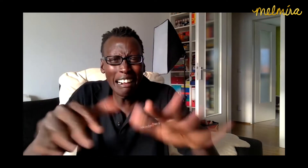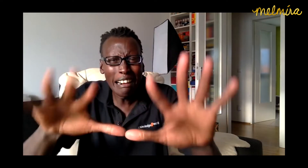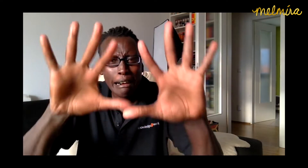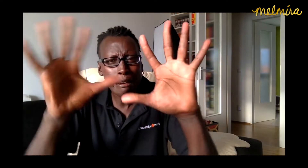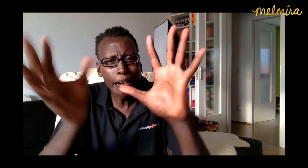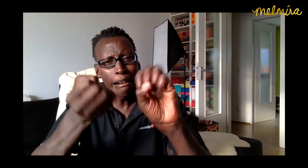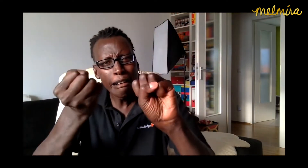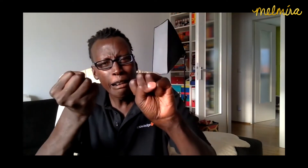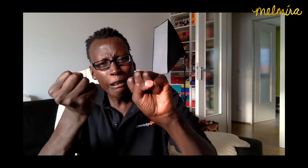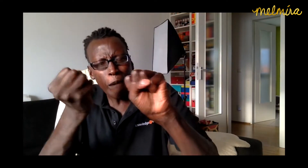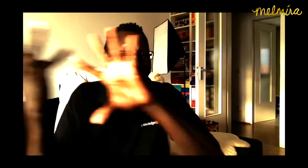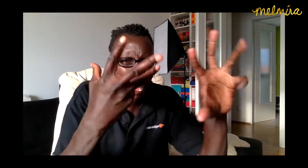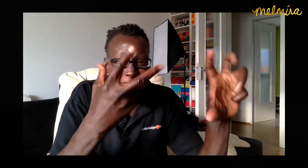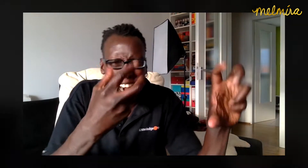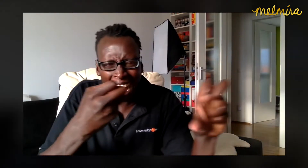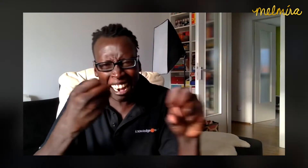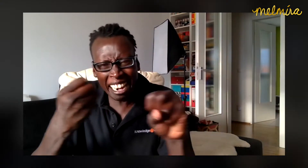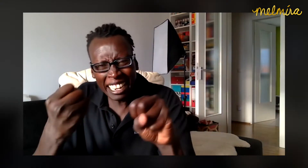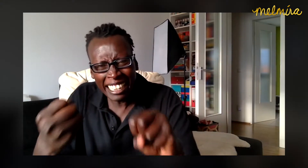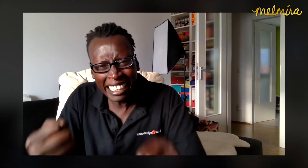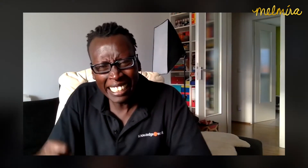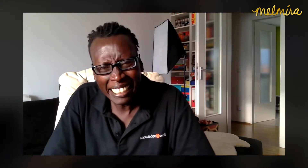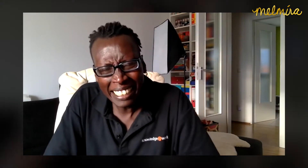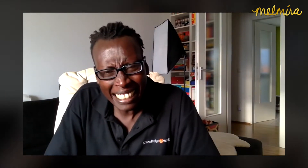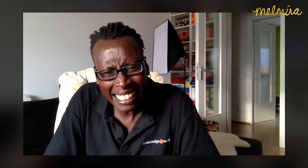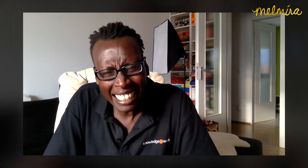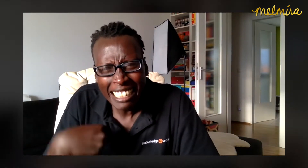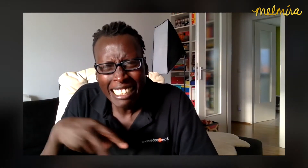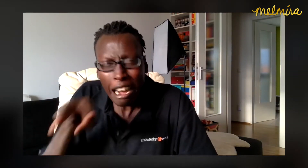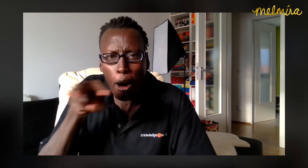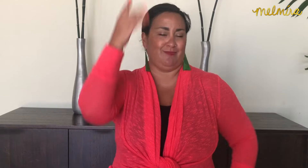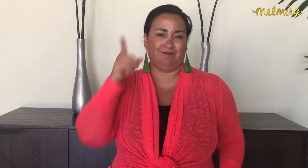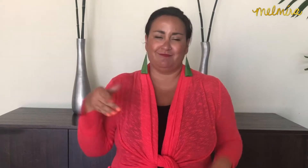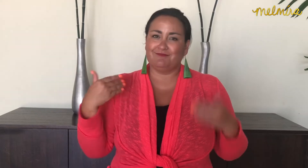incredibly articulate! I was taken aback.